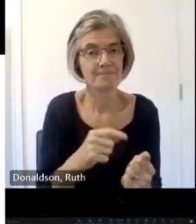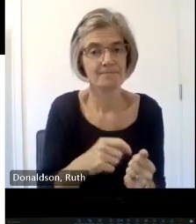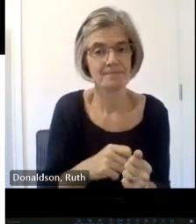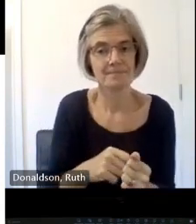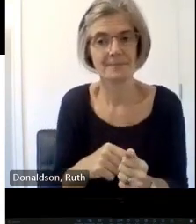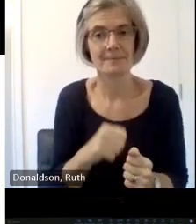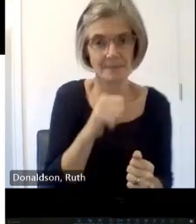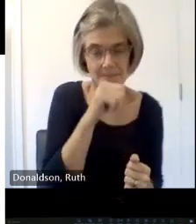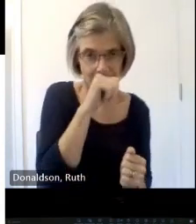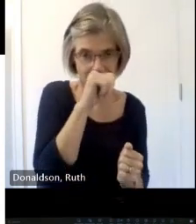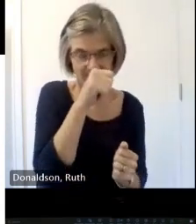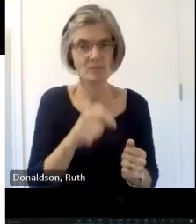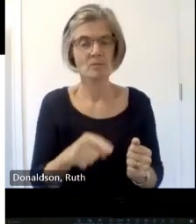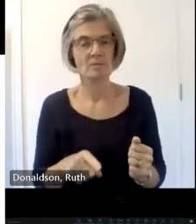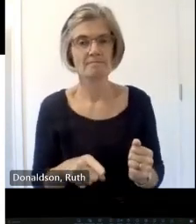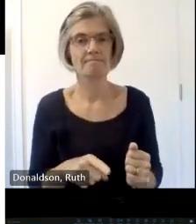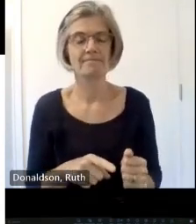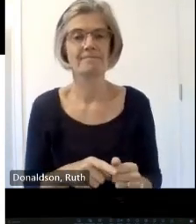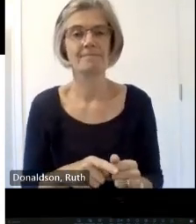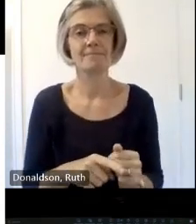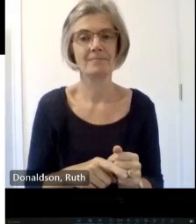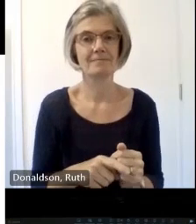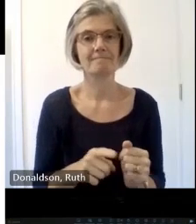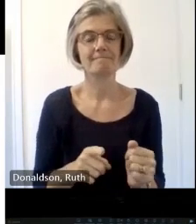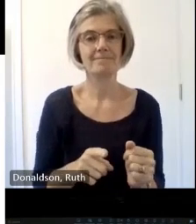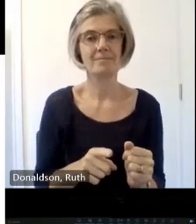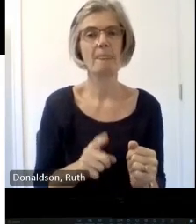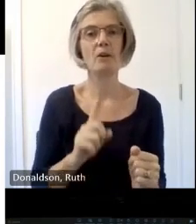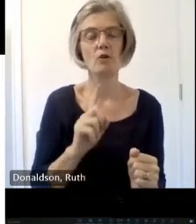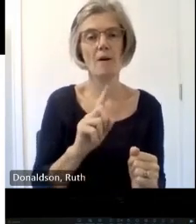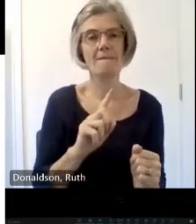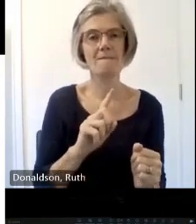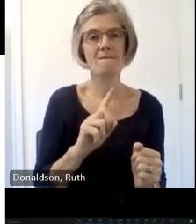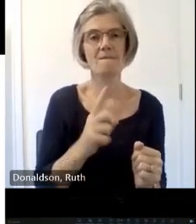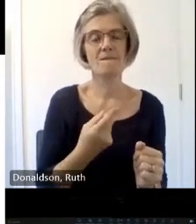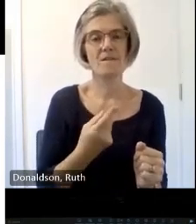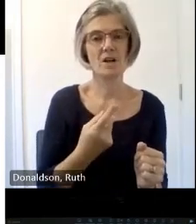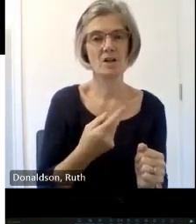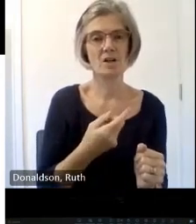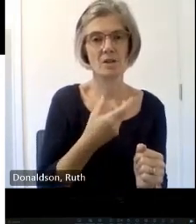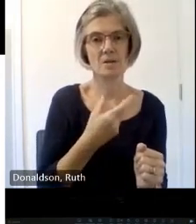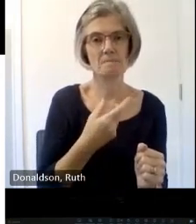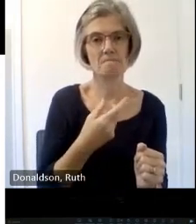experienced by communities in postwar Edinburgh and the archaeological and historic landscape of